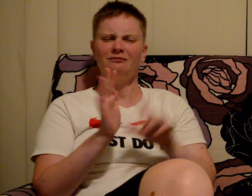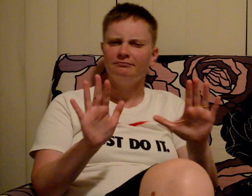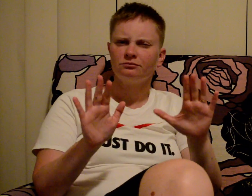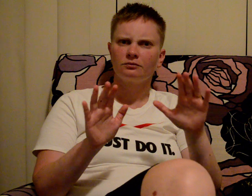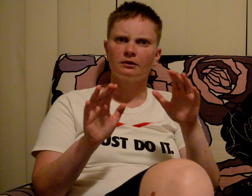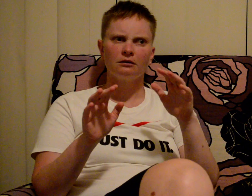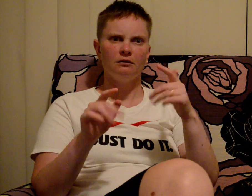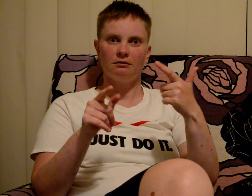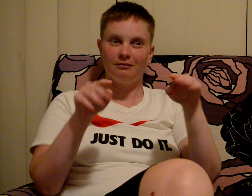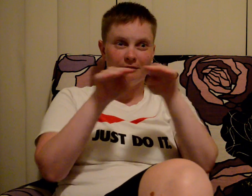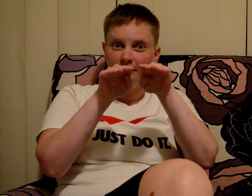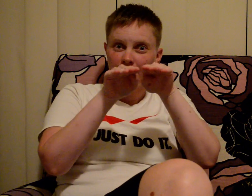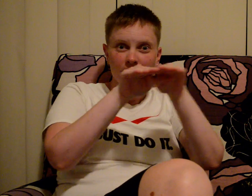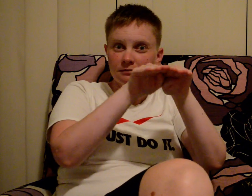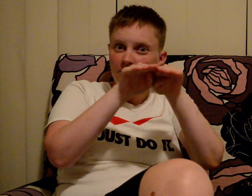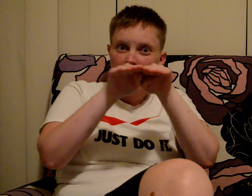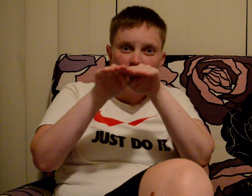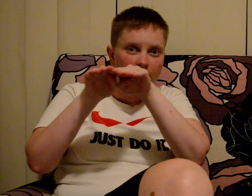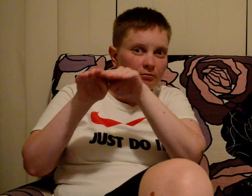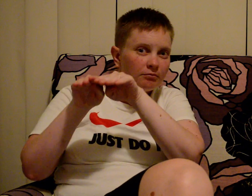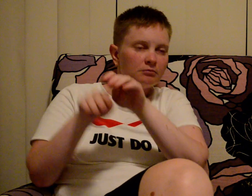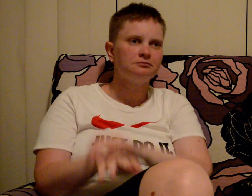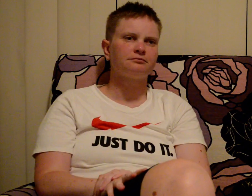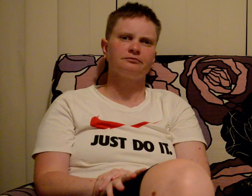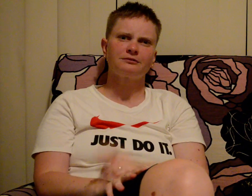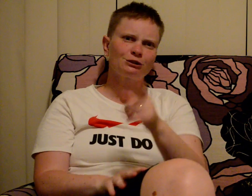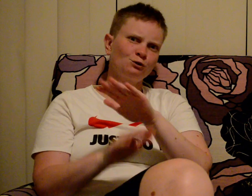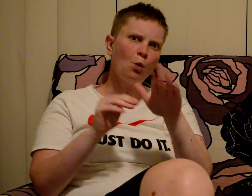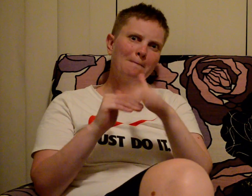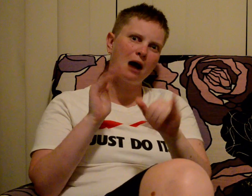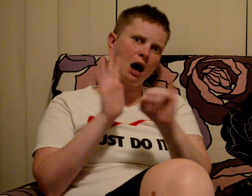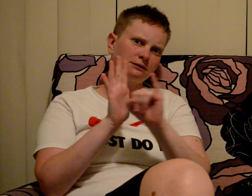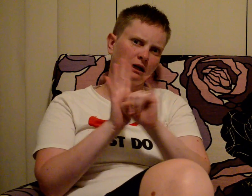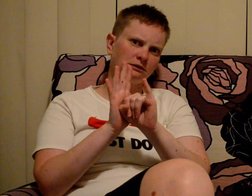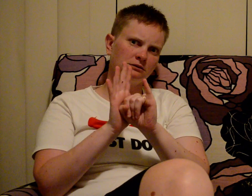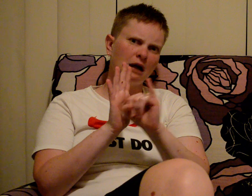Wait! All the changing names are in so much similar and it is all because of the identity.